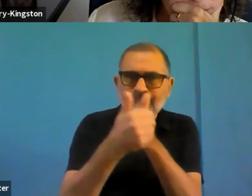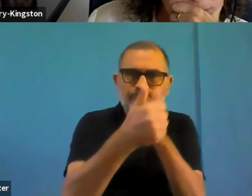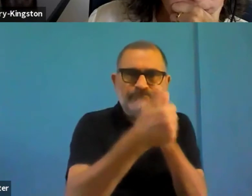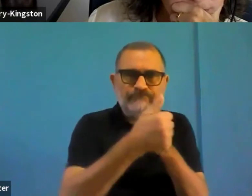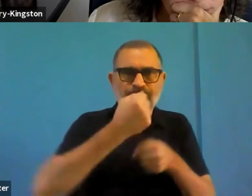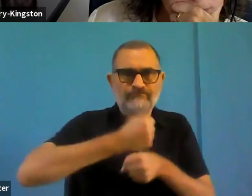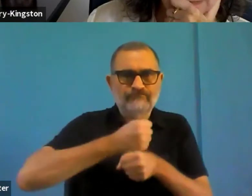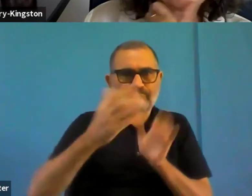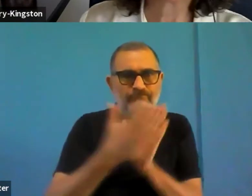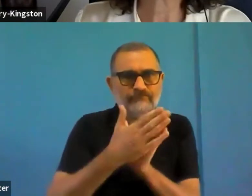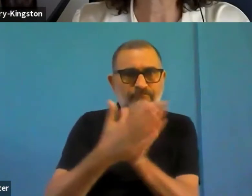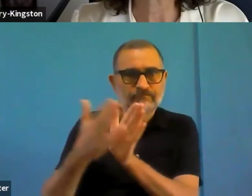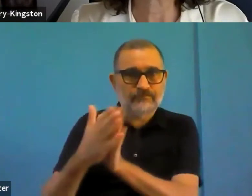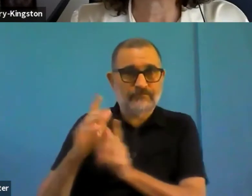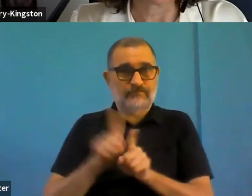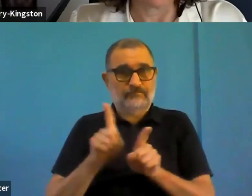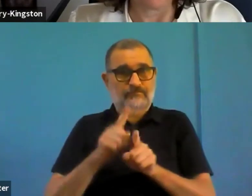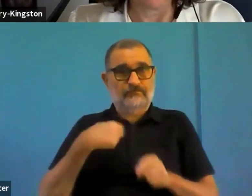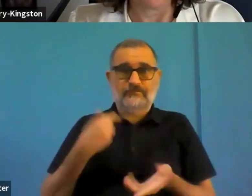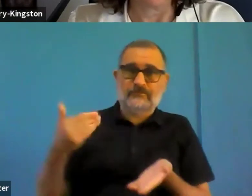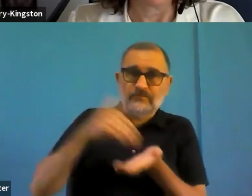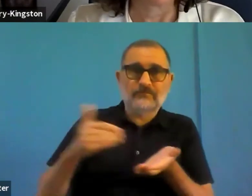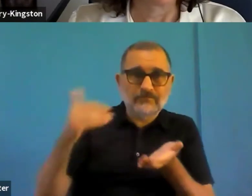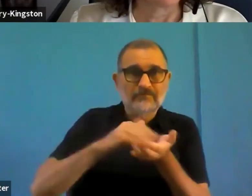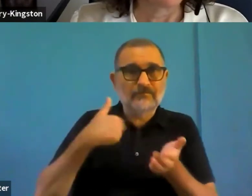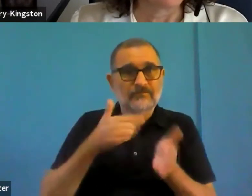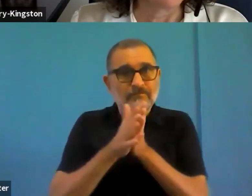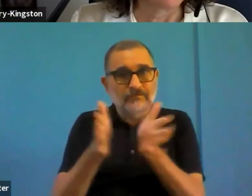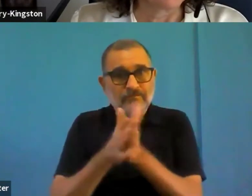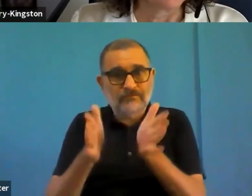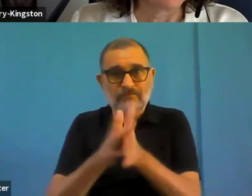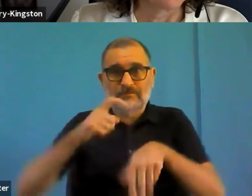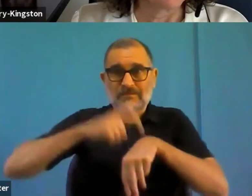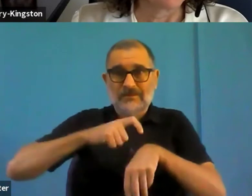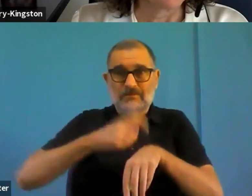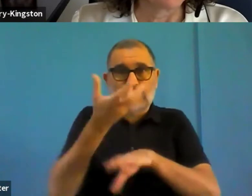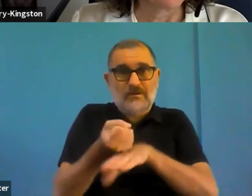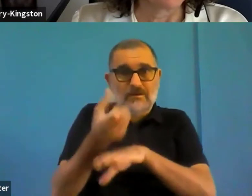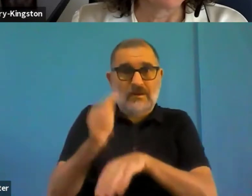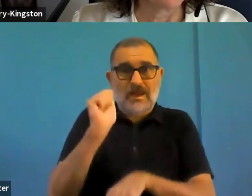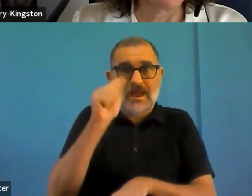change its logical is to introduce any kind of improvement improvements well, please when doing it.